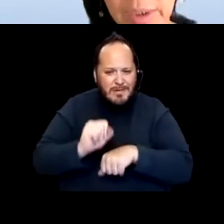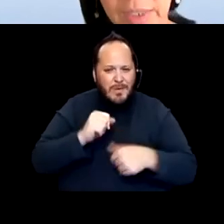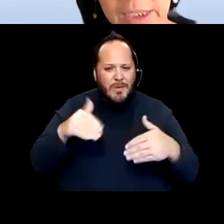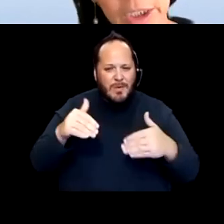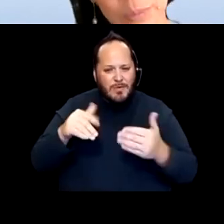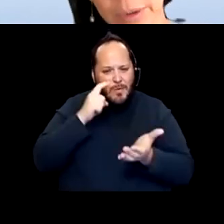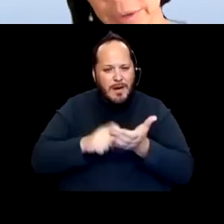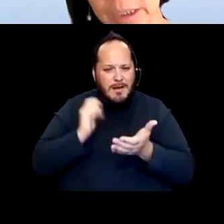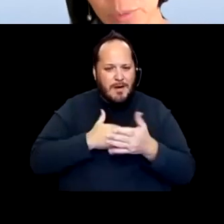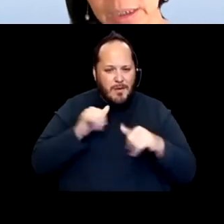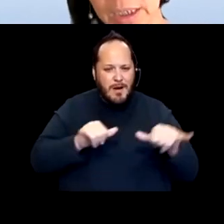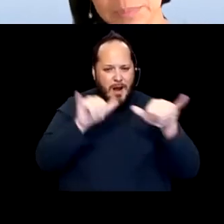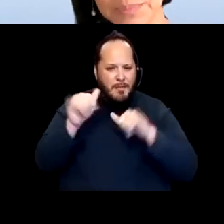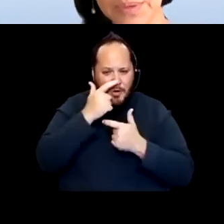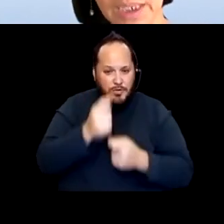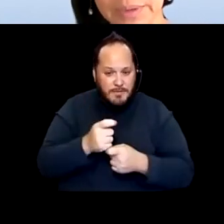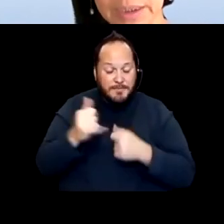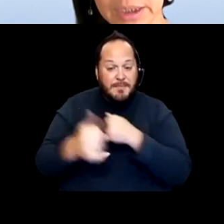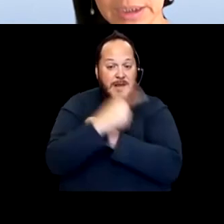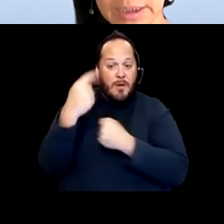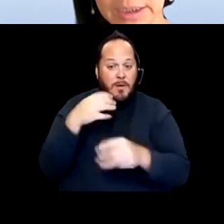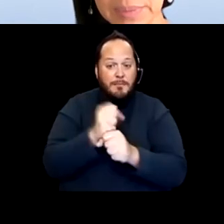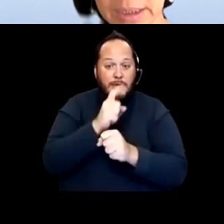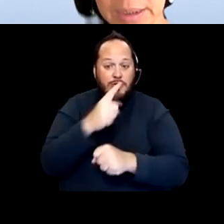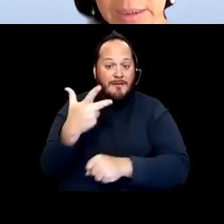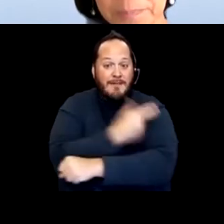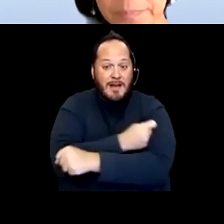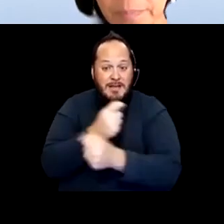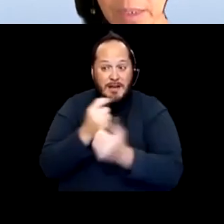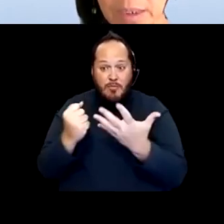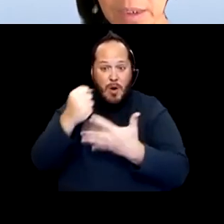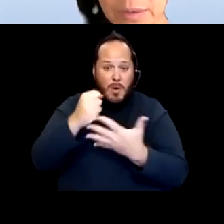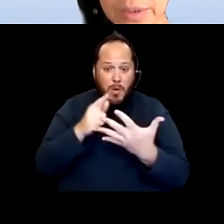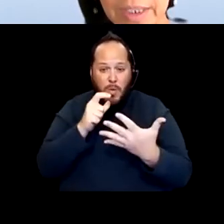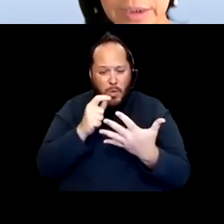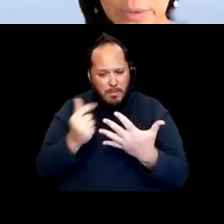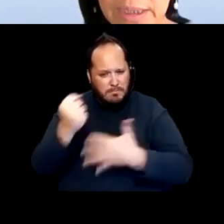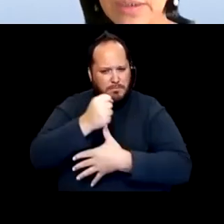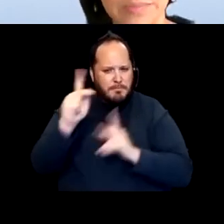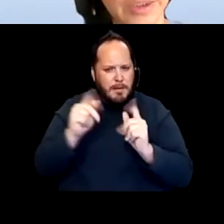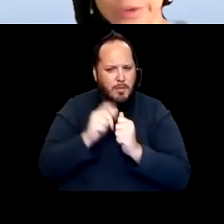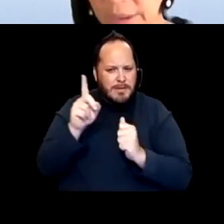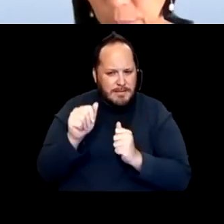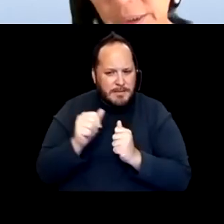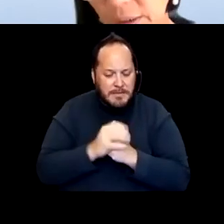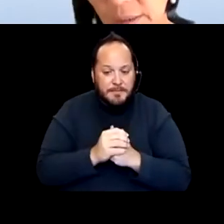that vaccination priorities recognize people with high risk conditions and disabilities. We found increasing common interests as we went along.